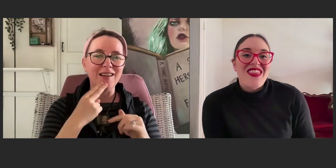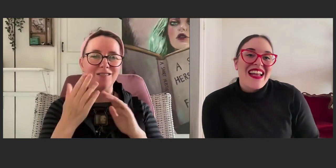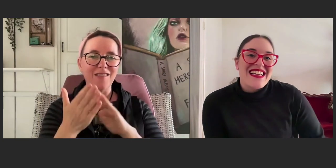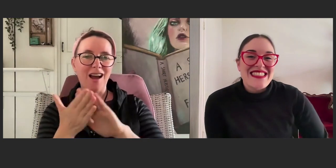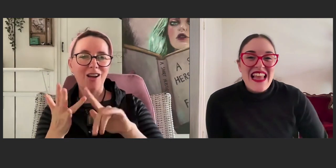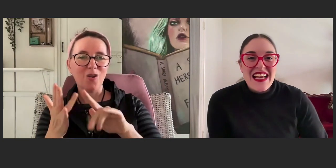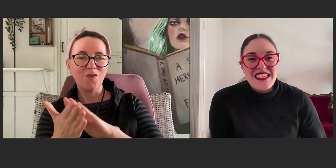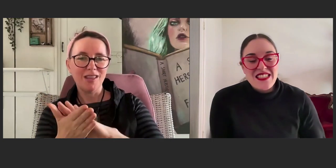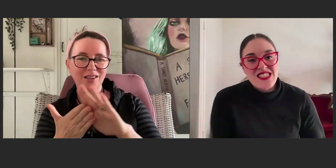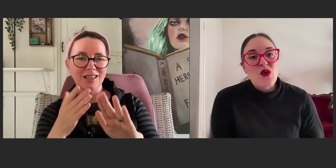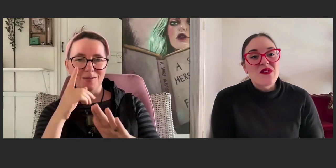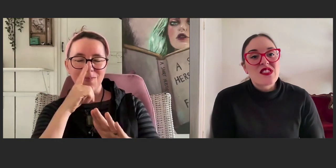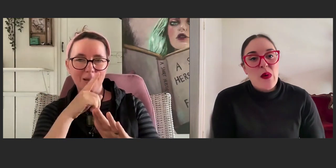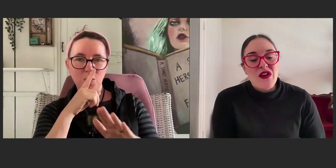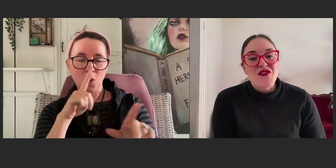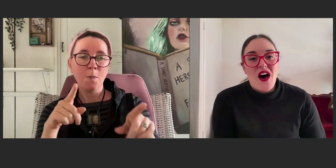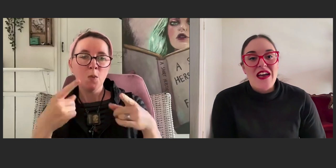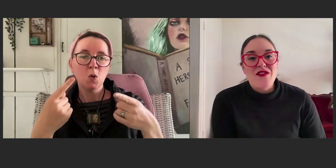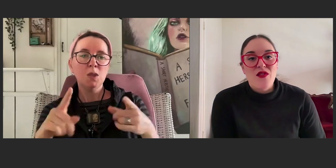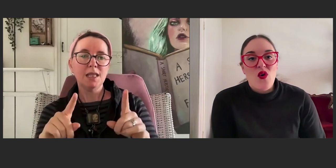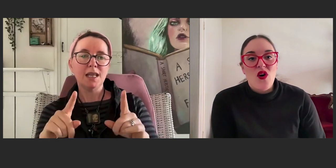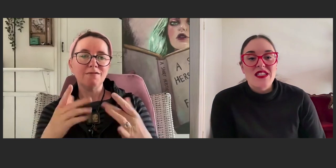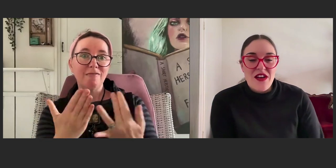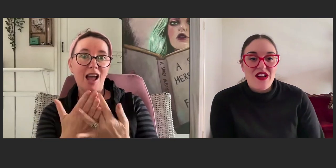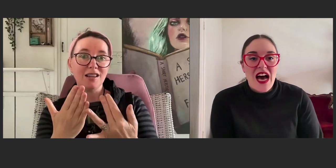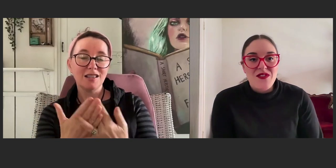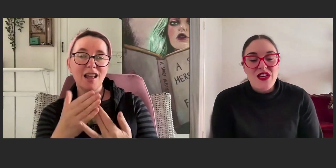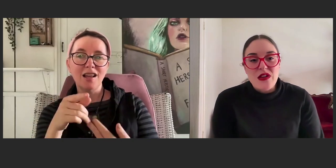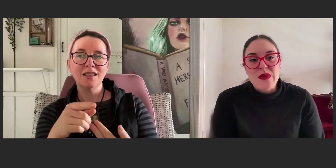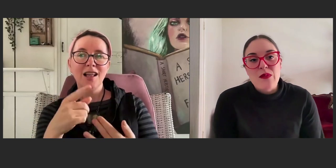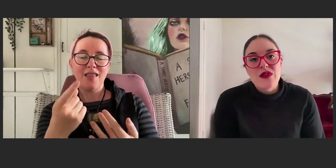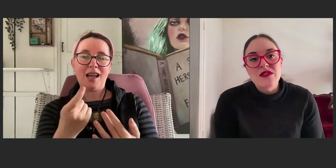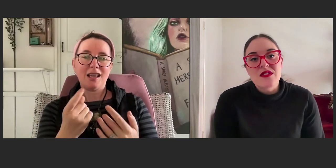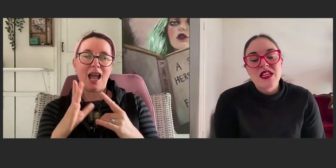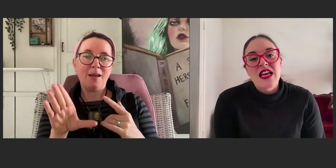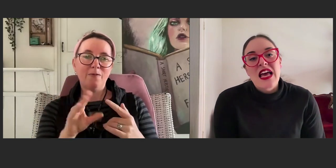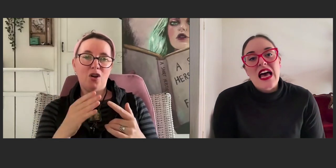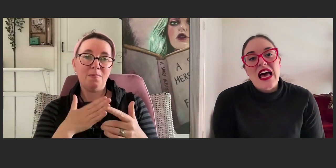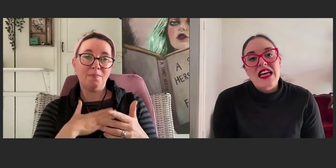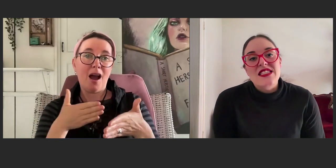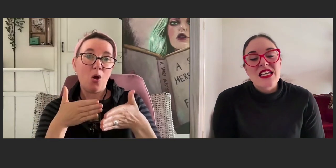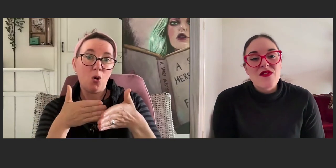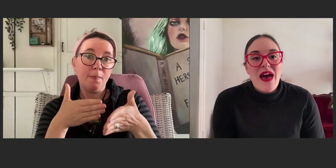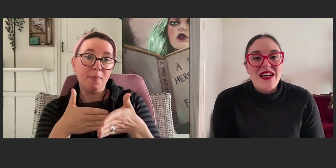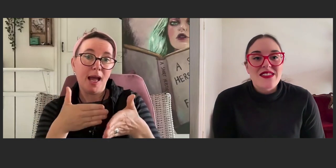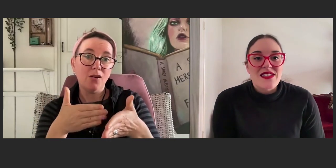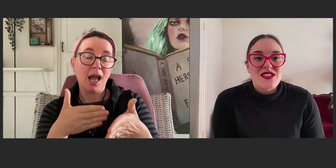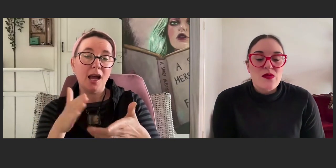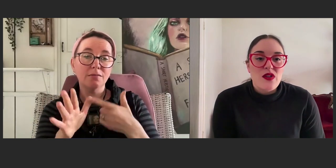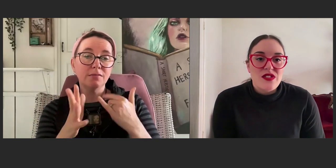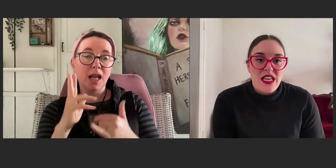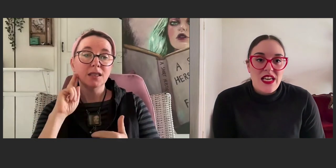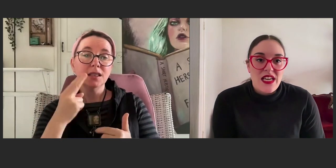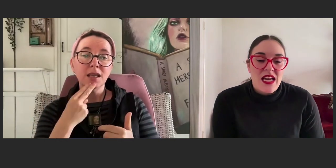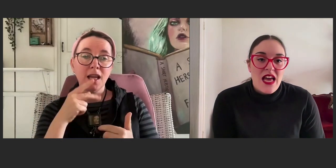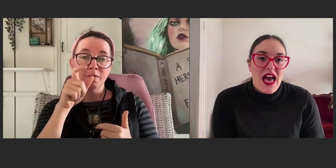that is like sort of Spotify for deaf and hard of hearing people and to give them access to music.